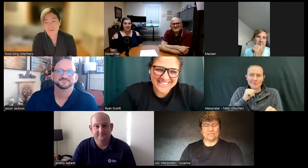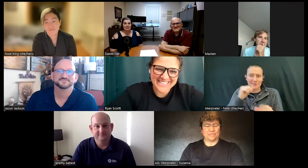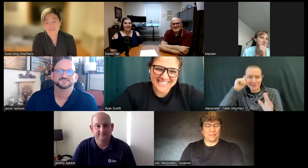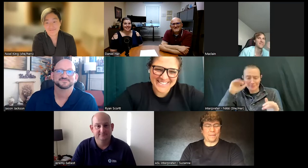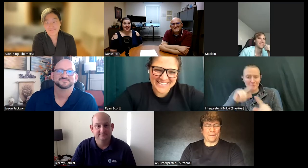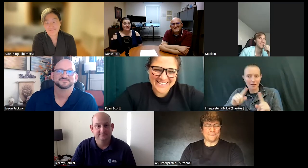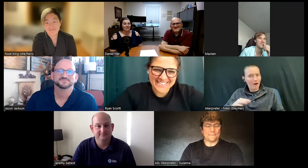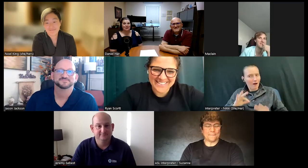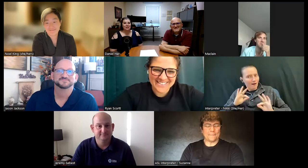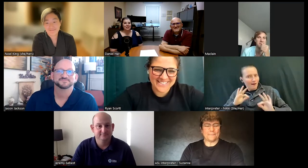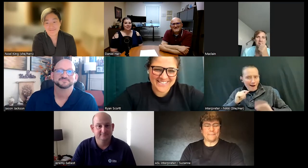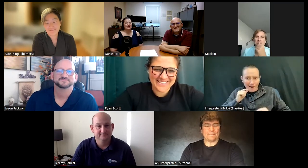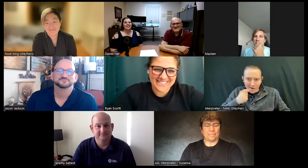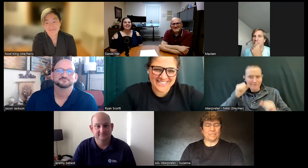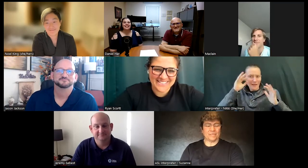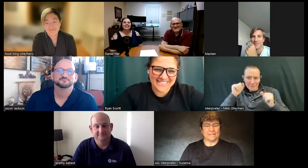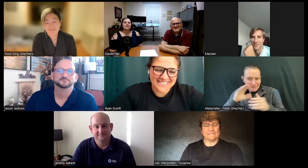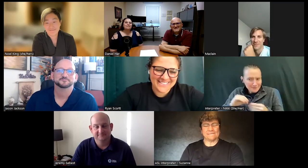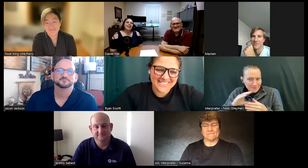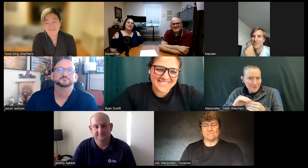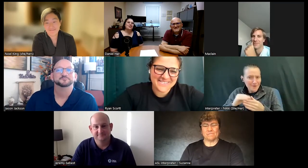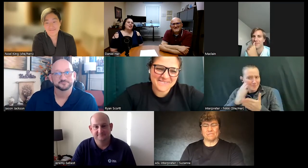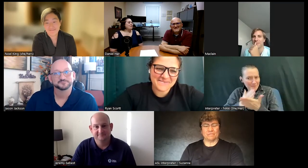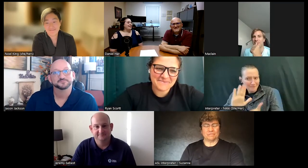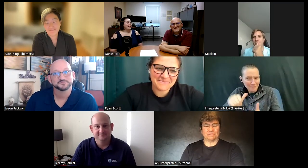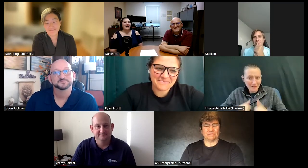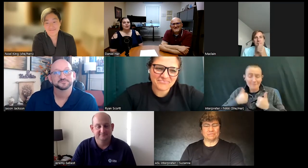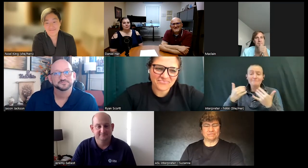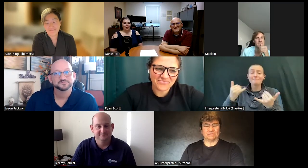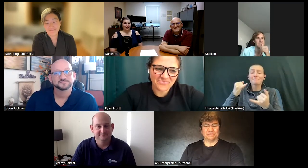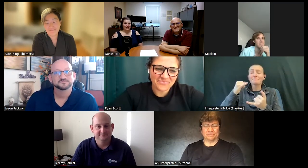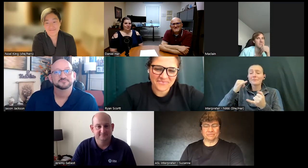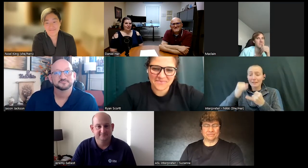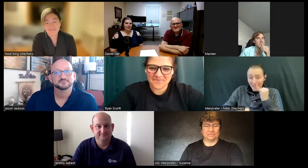there because that's a fabulous story and Jeremy last but not least for this